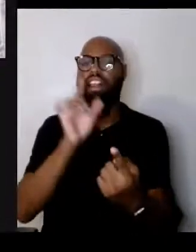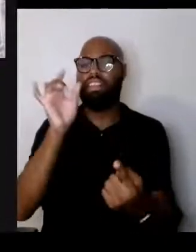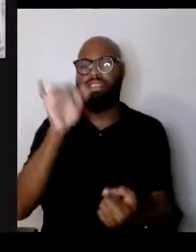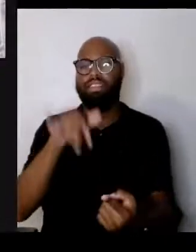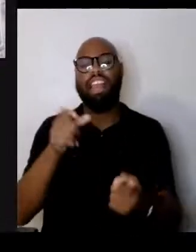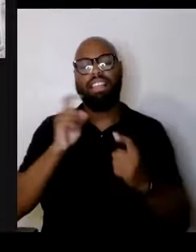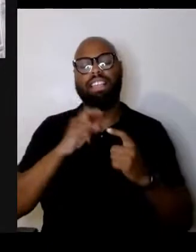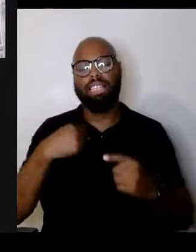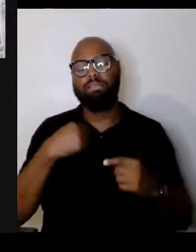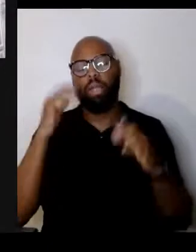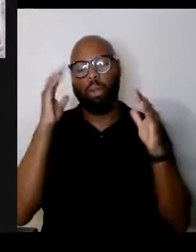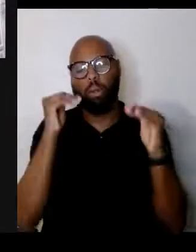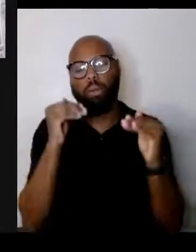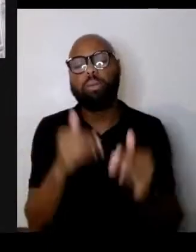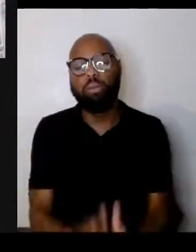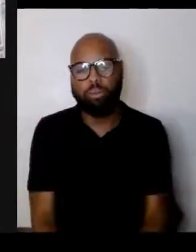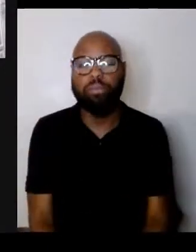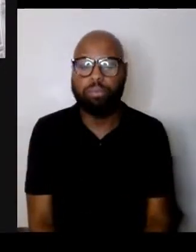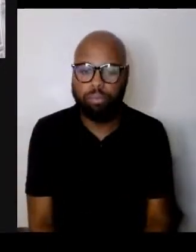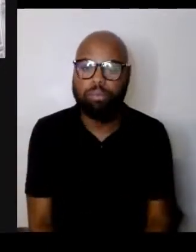Thank you. Mike?